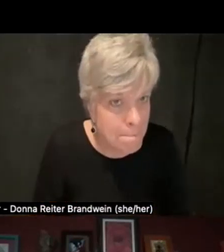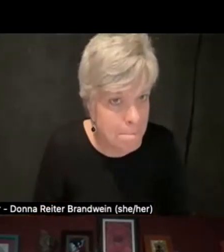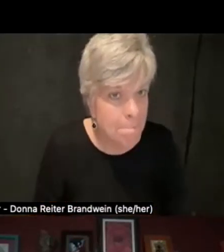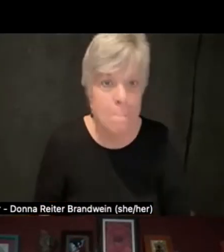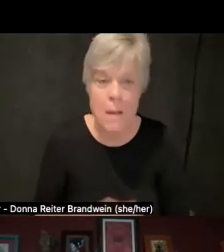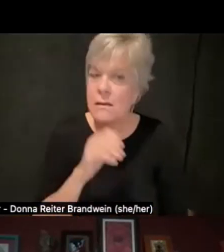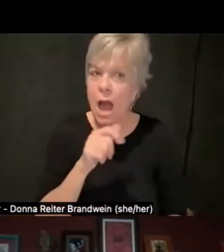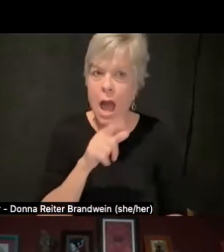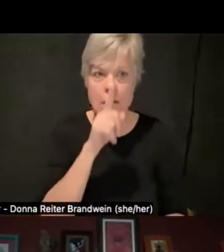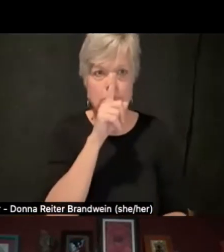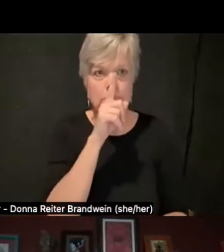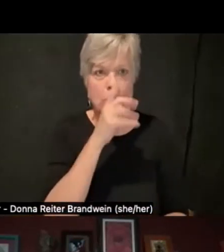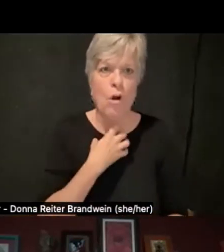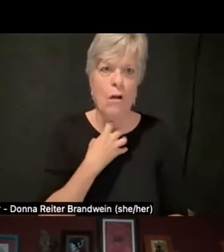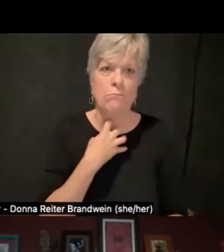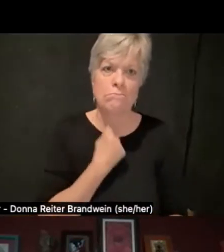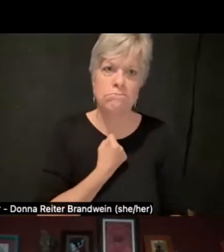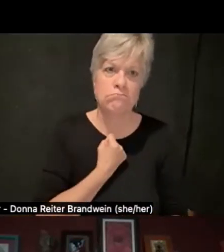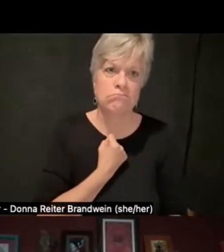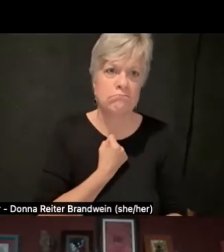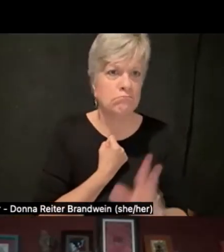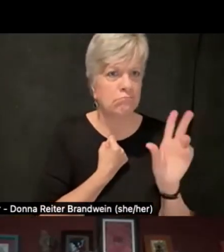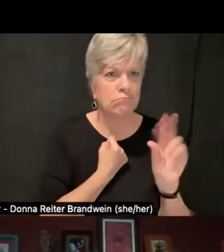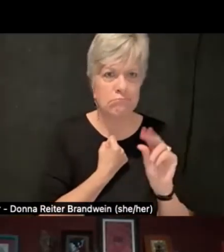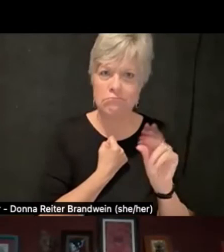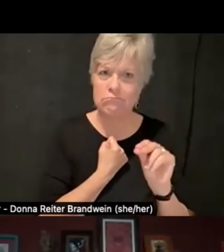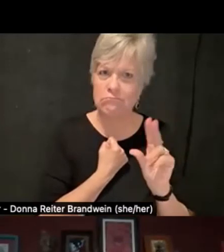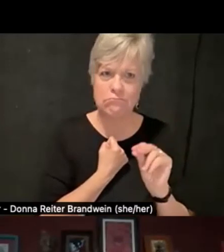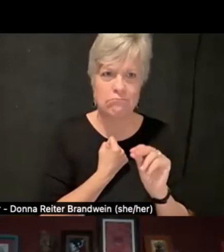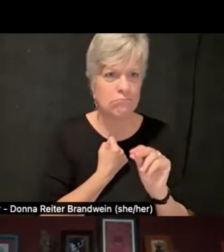or anything like that.